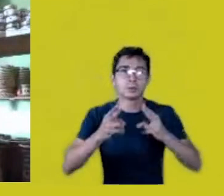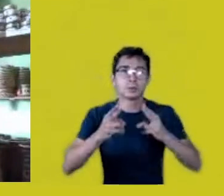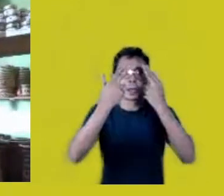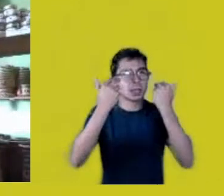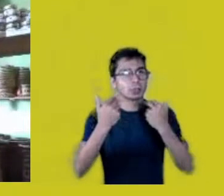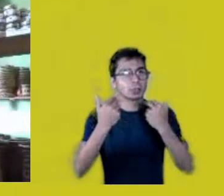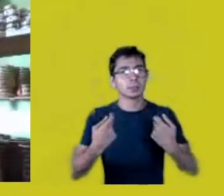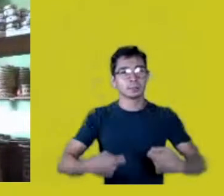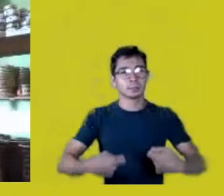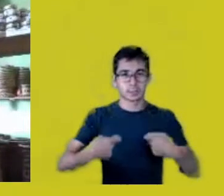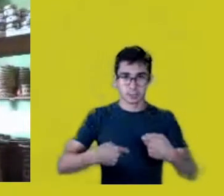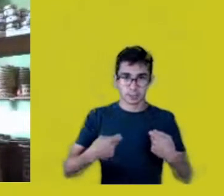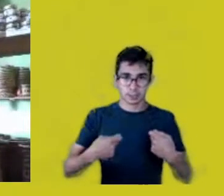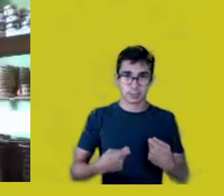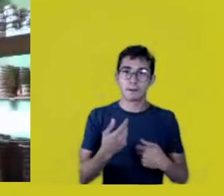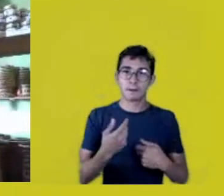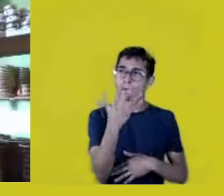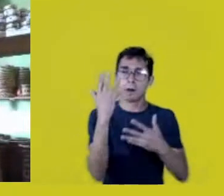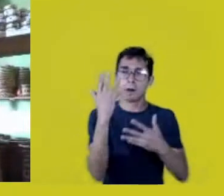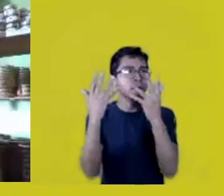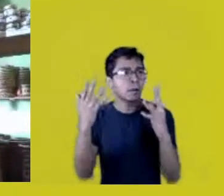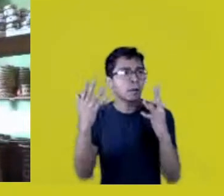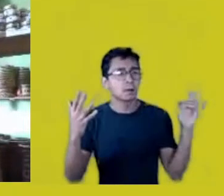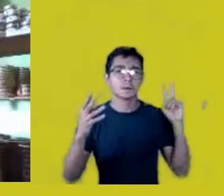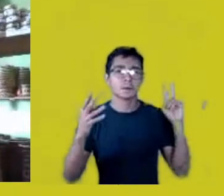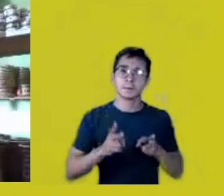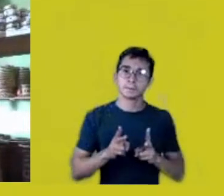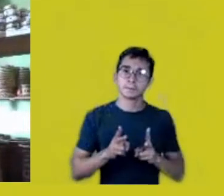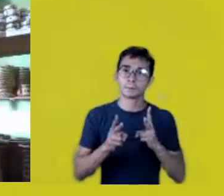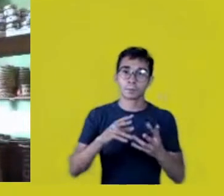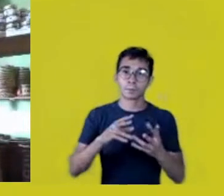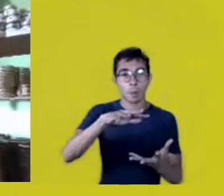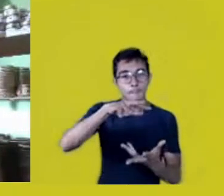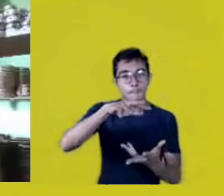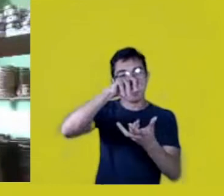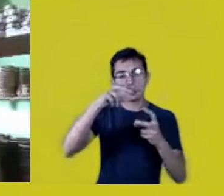they kept their whole world perception